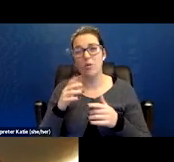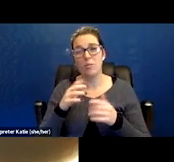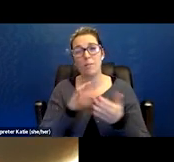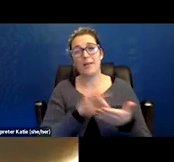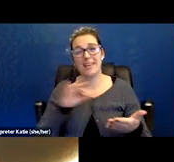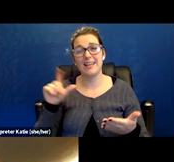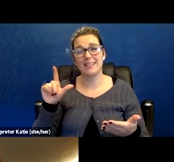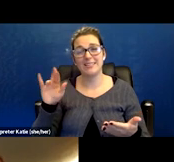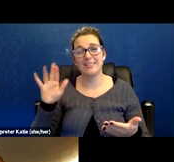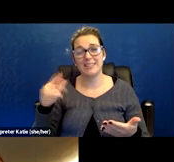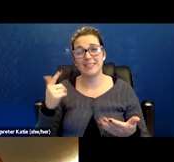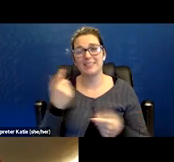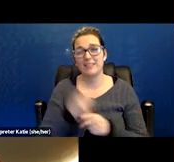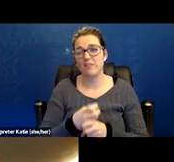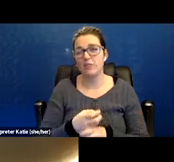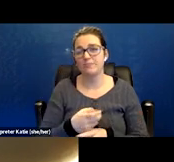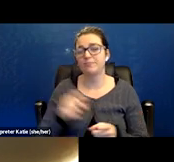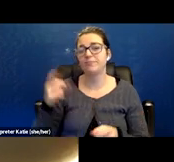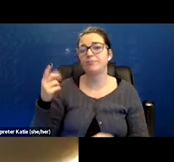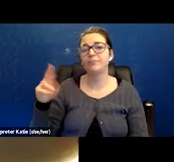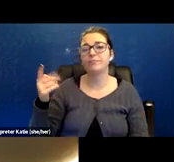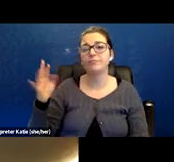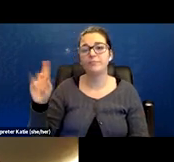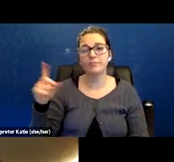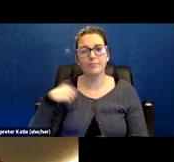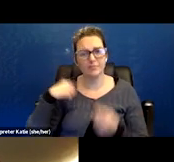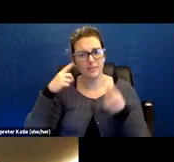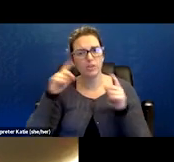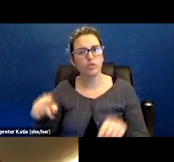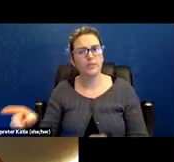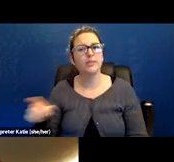Yeah I agree with Julie. In fact, part of the directive